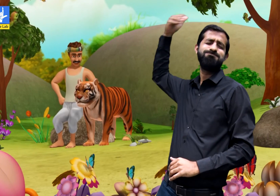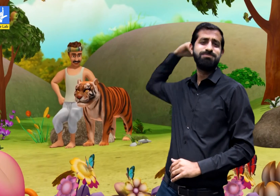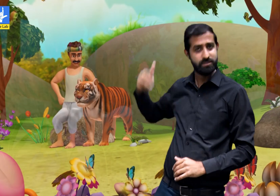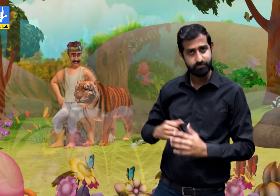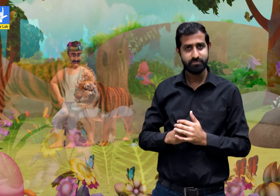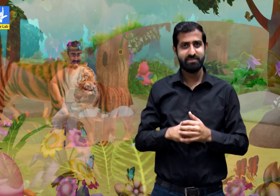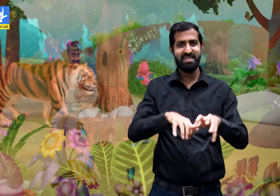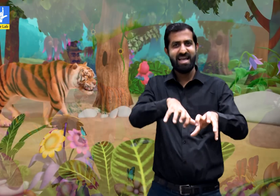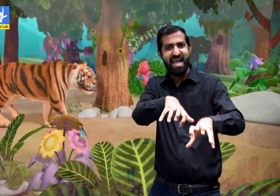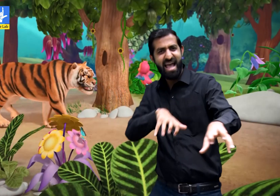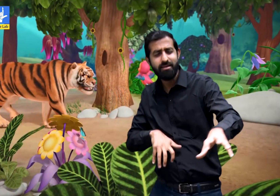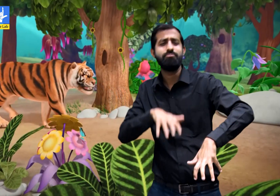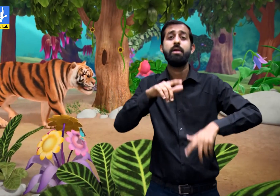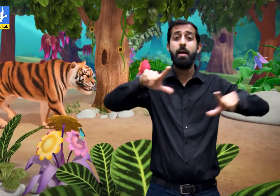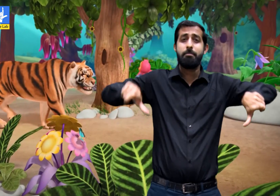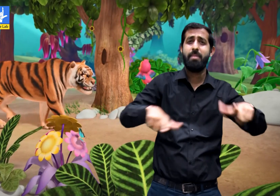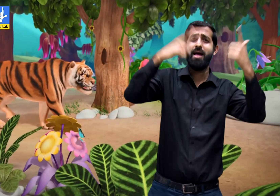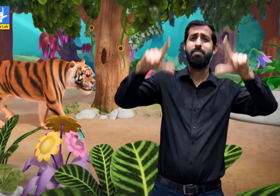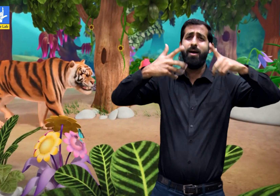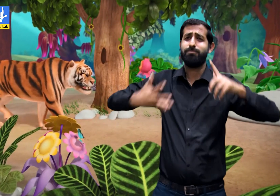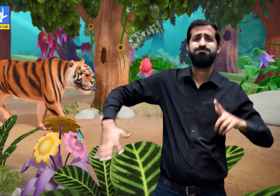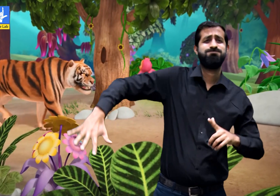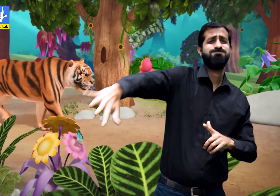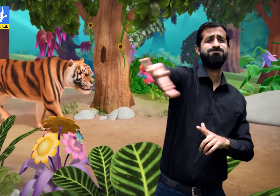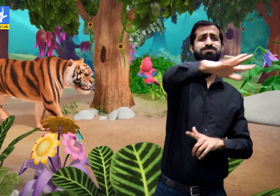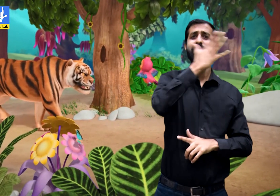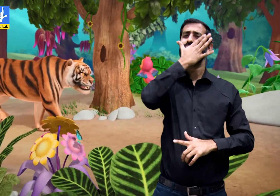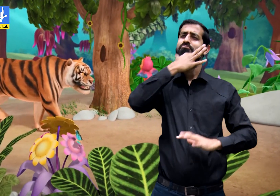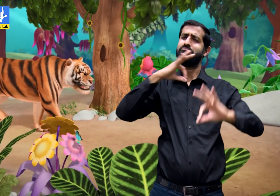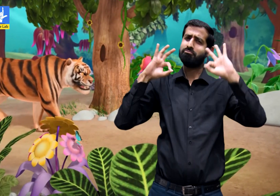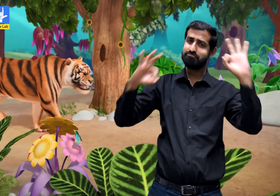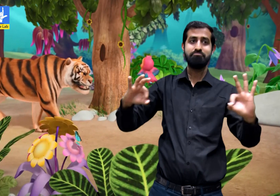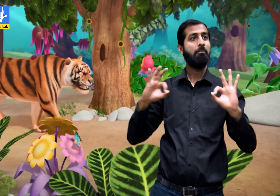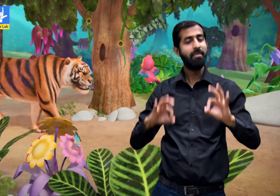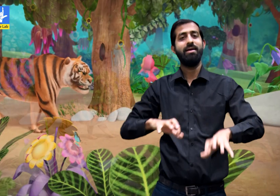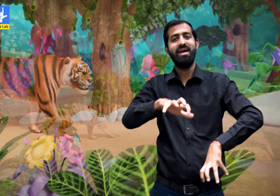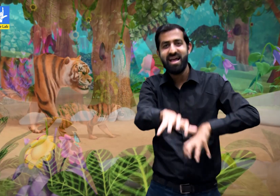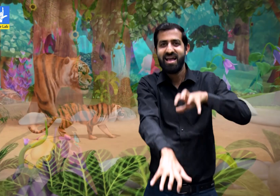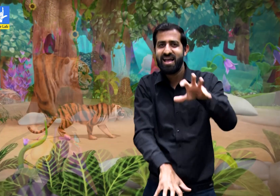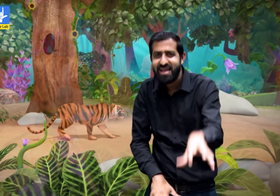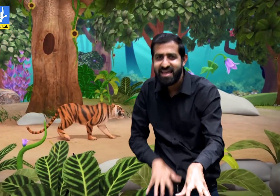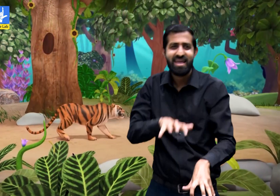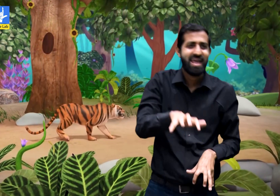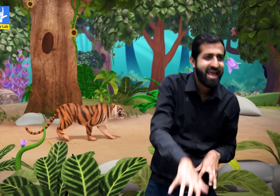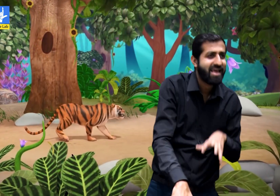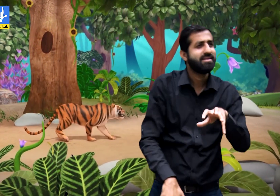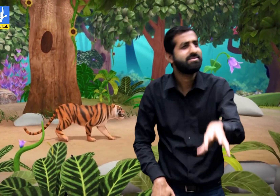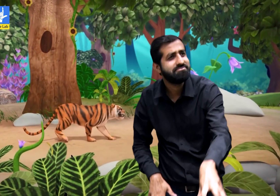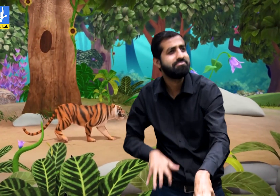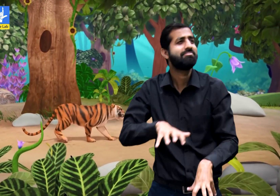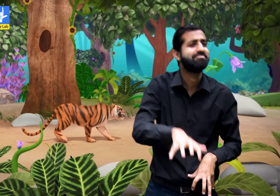Long long ago, a tiger was walking in a huge beautiful forest.